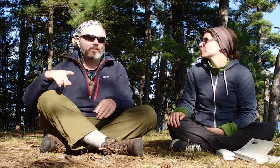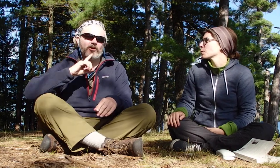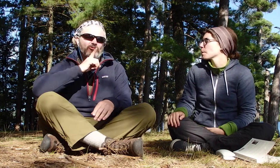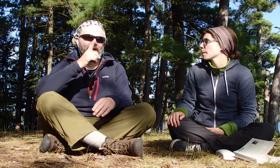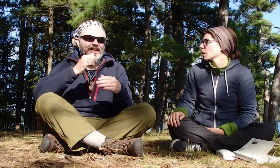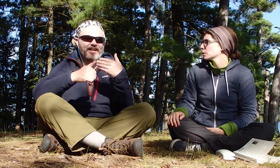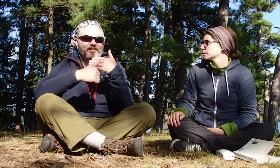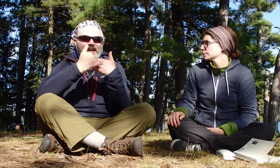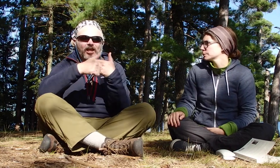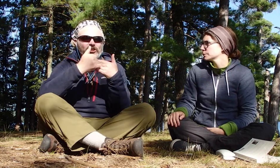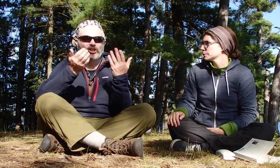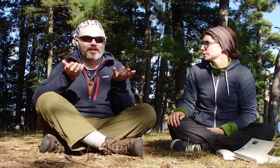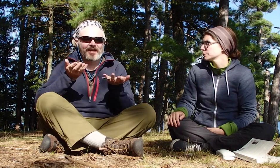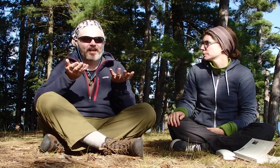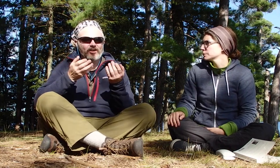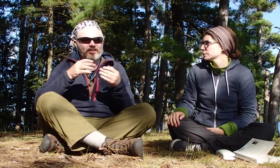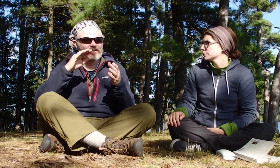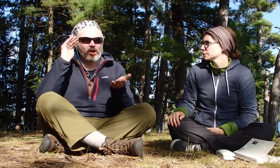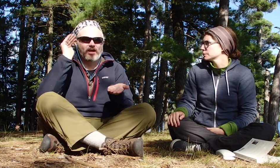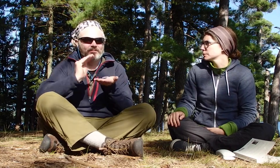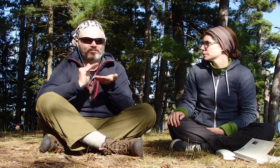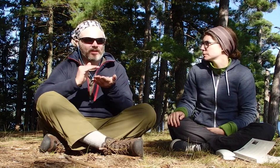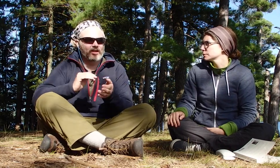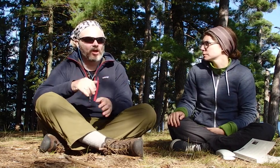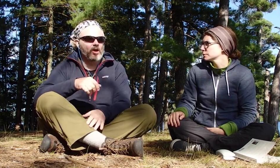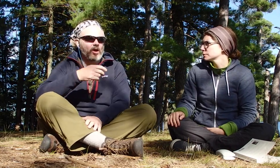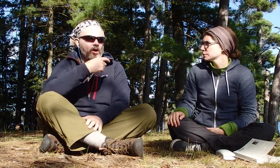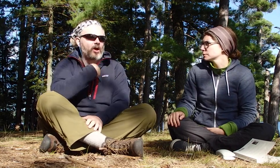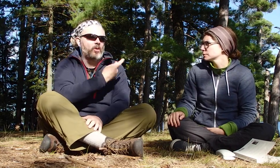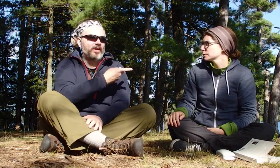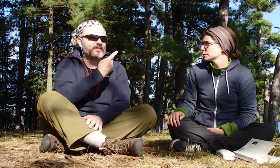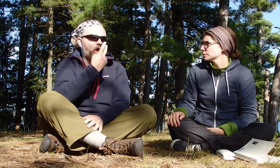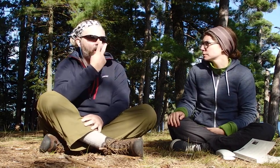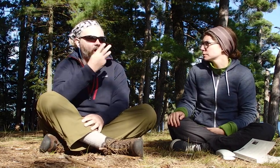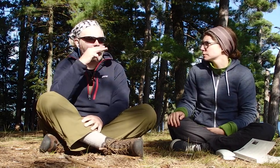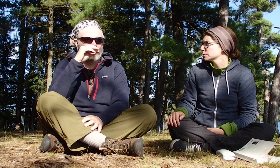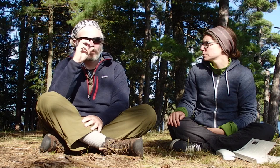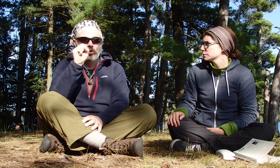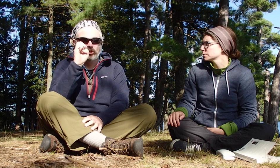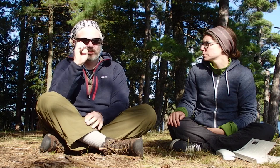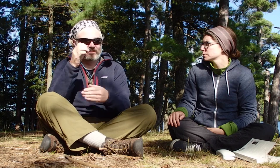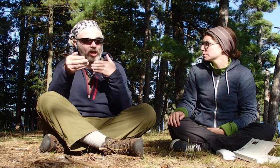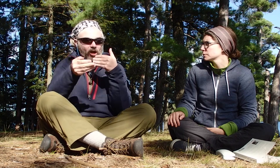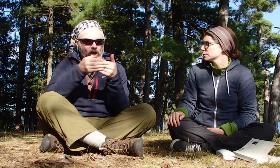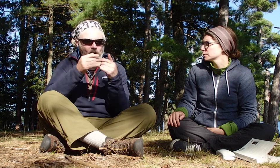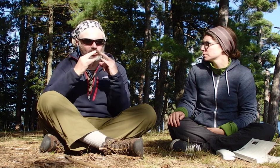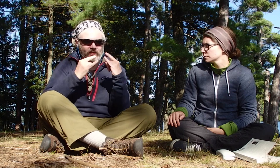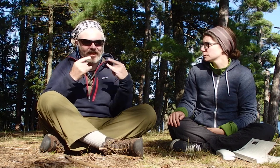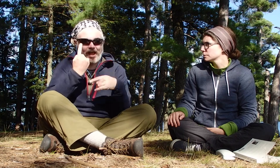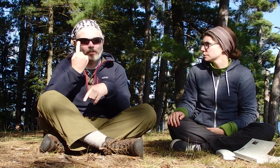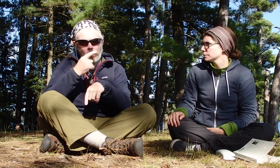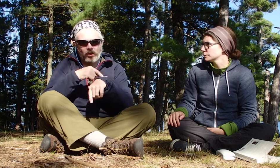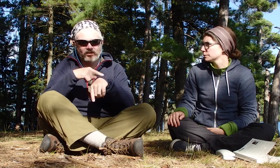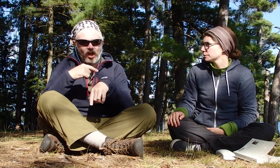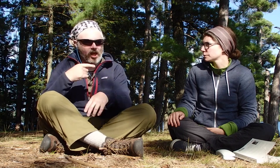But really, the danger here is very small, we saw a moose very close to the camp one